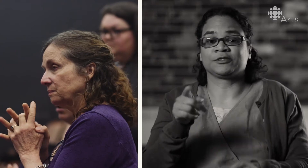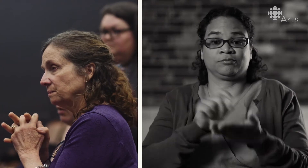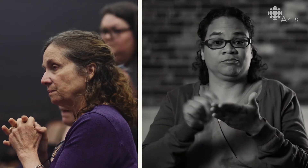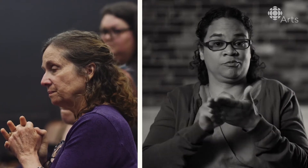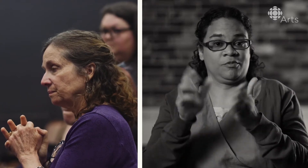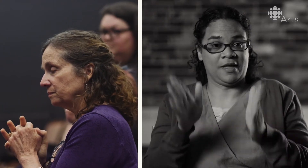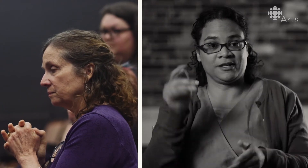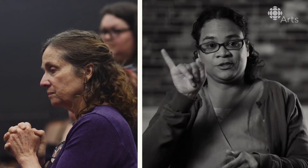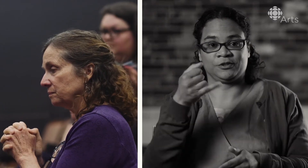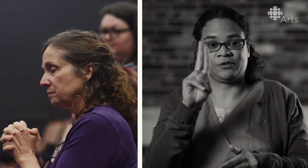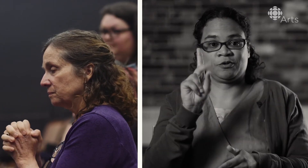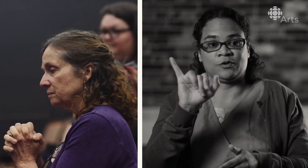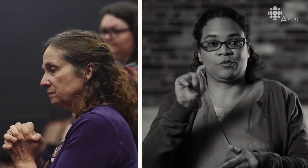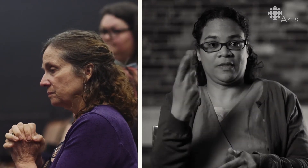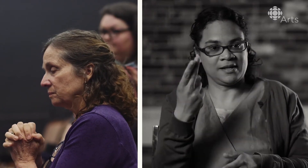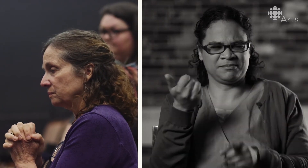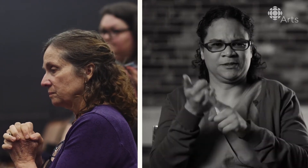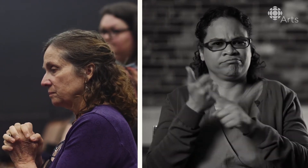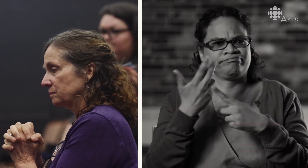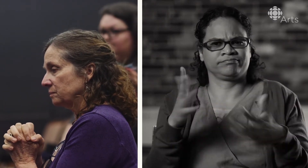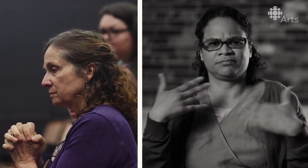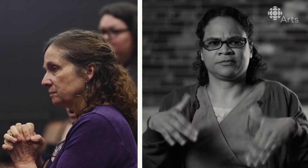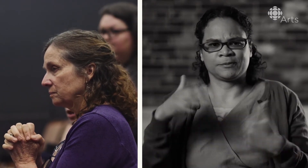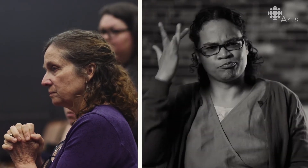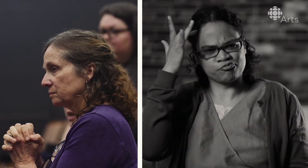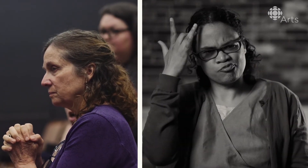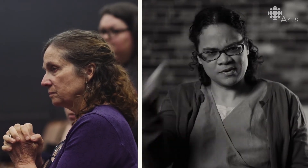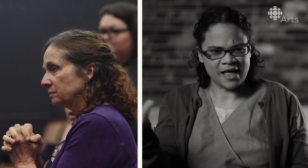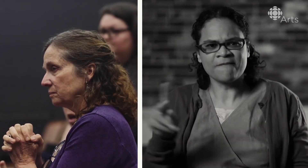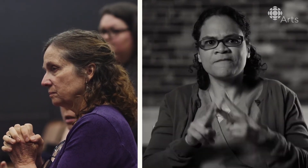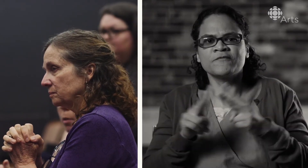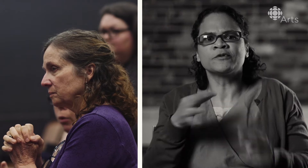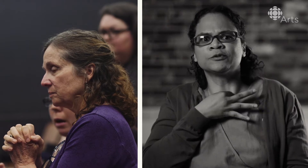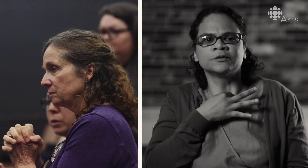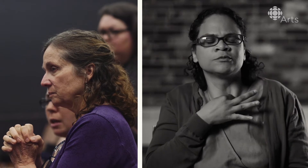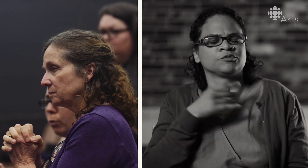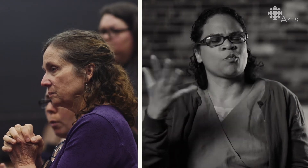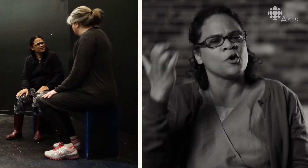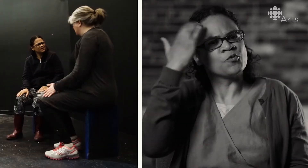The writer, and our director, Judith, is - she's brilliant.